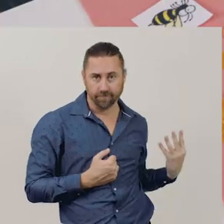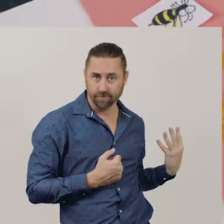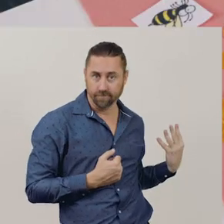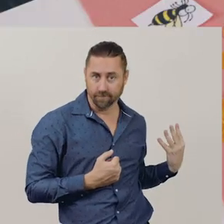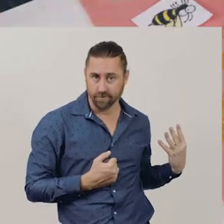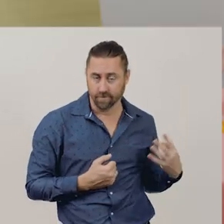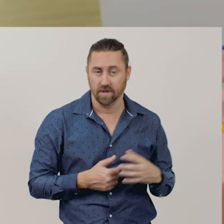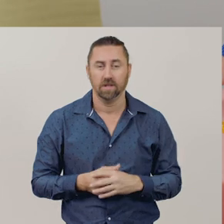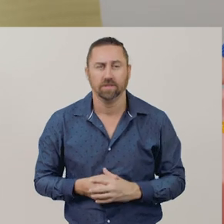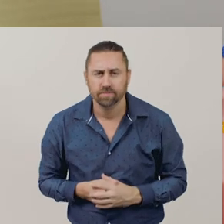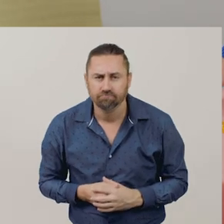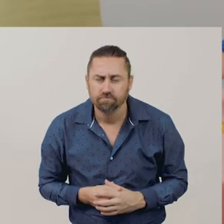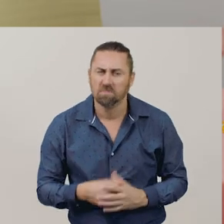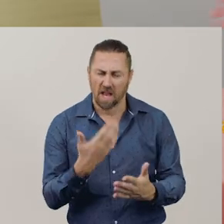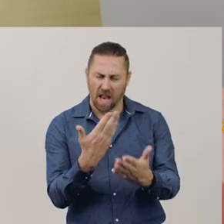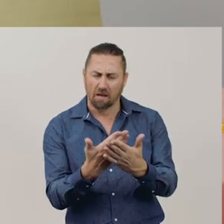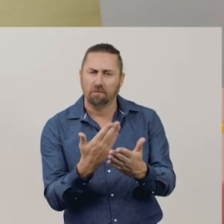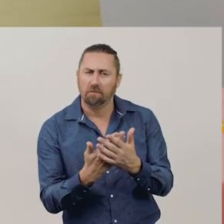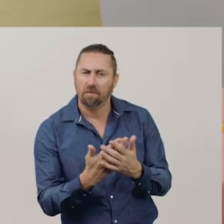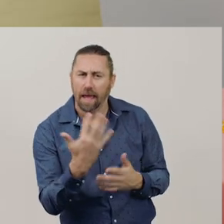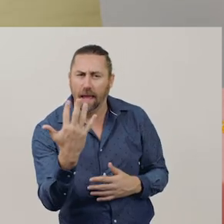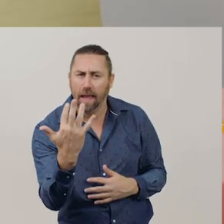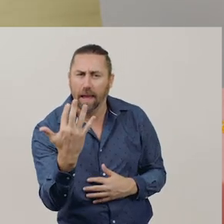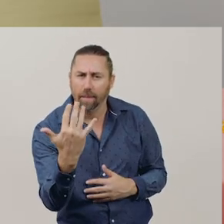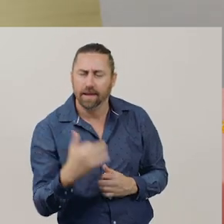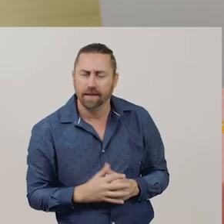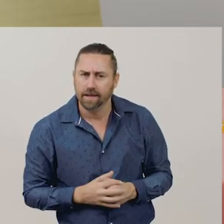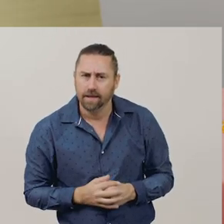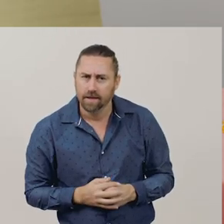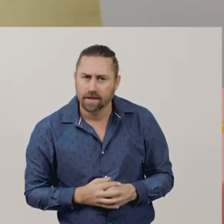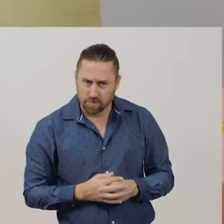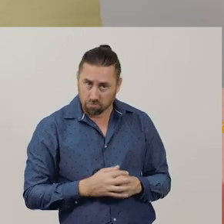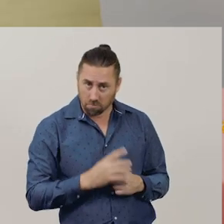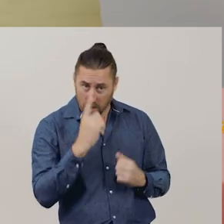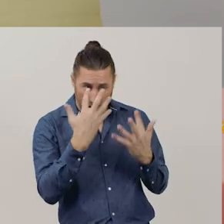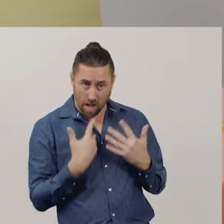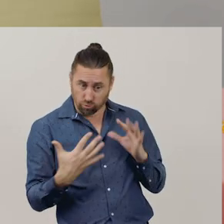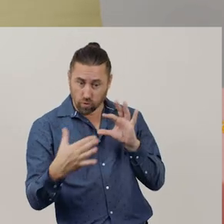Now I will count how many bananas are left. Join in and do it with me.